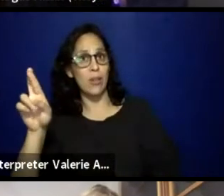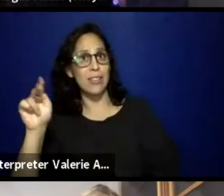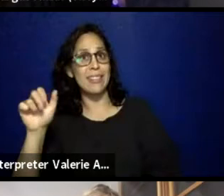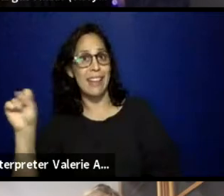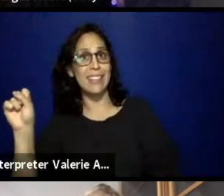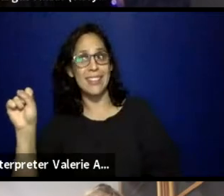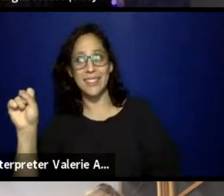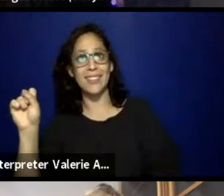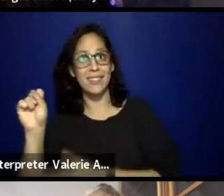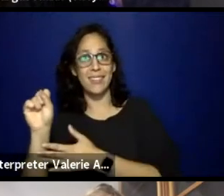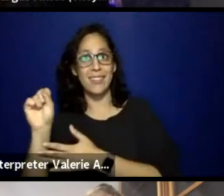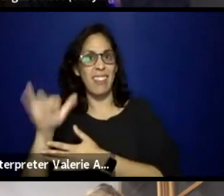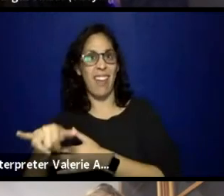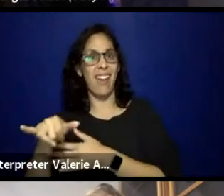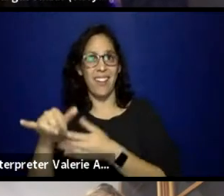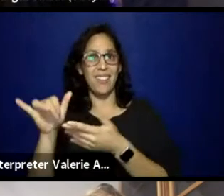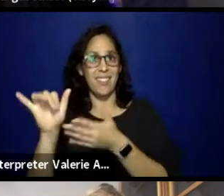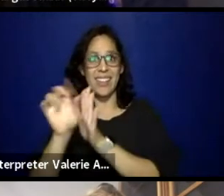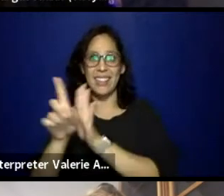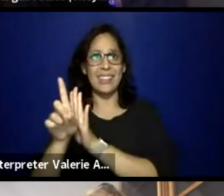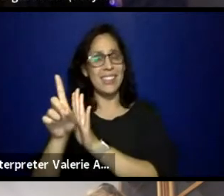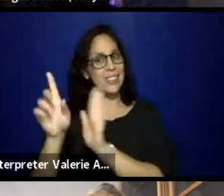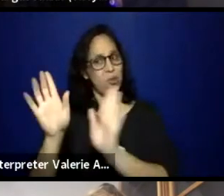Yeah, and I definitely wanna piggyback off of that, Real.